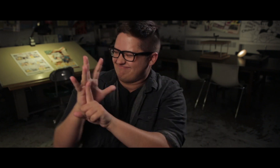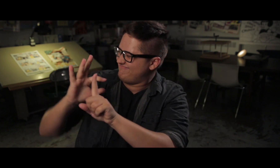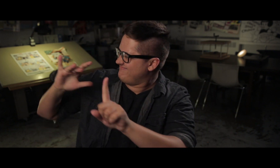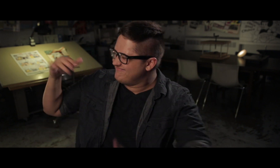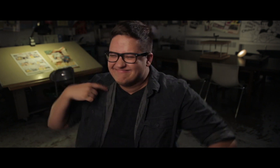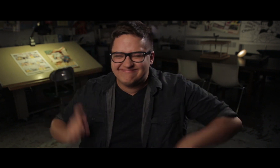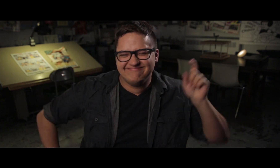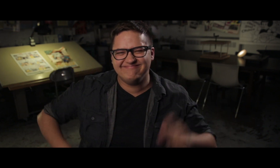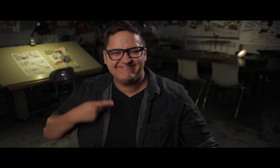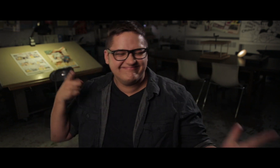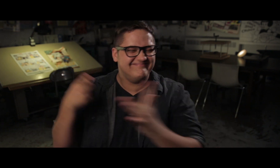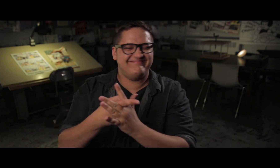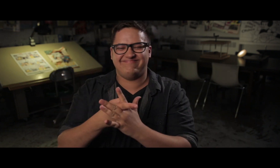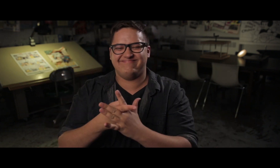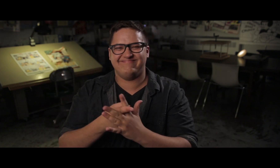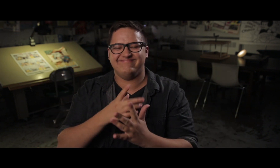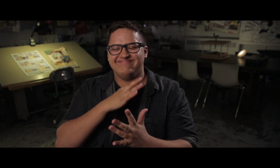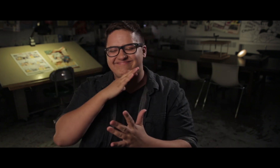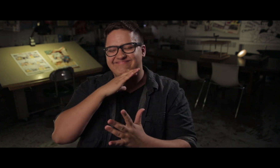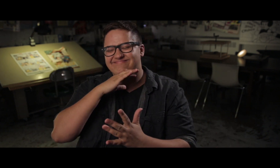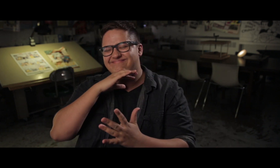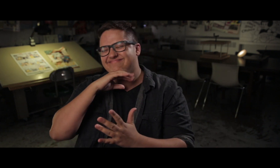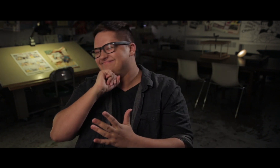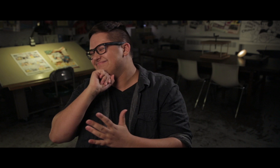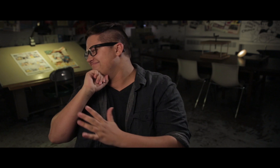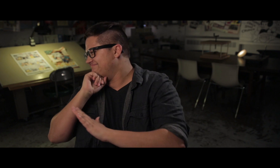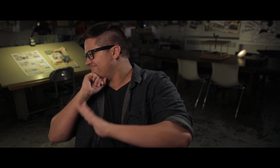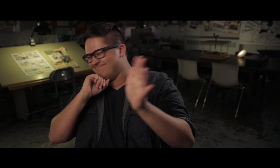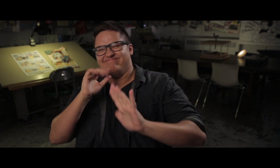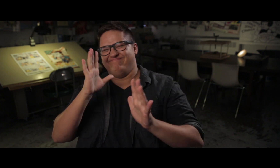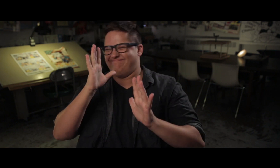I ran down the field the team behind me and made the goal. So embarrassing!